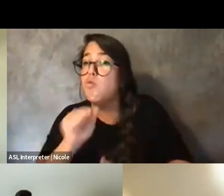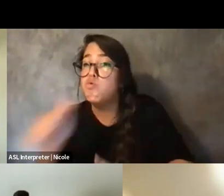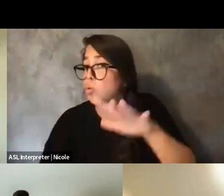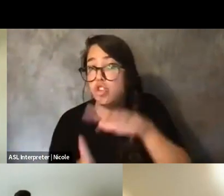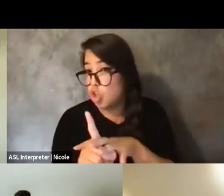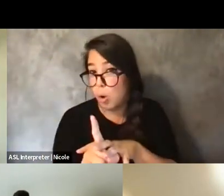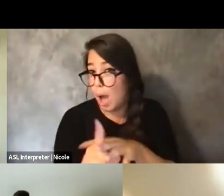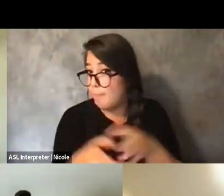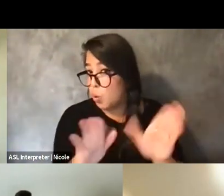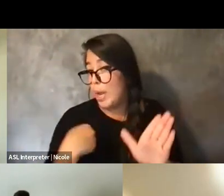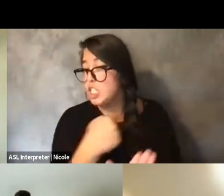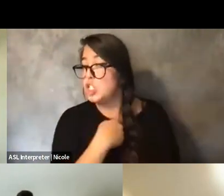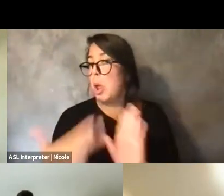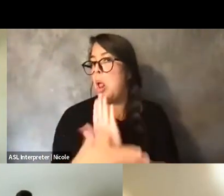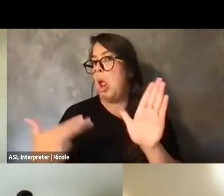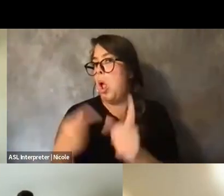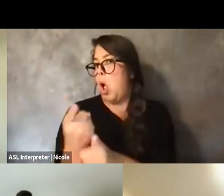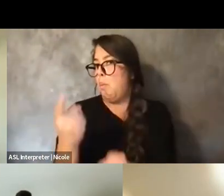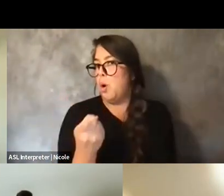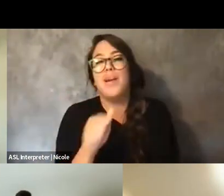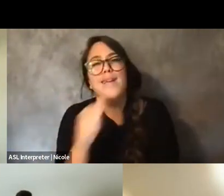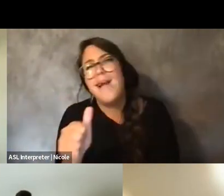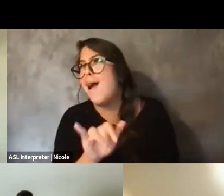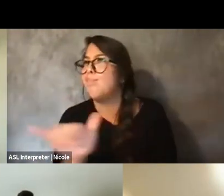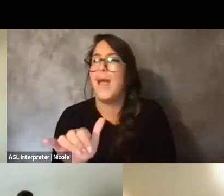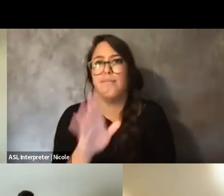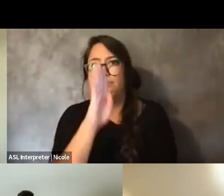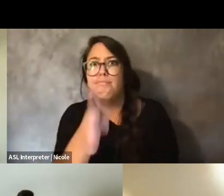And I don't even mean in like super explicit, like, ablest ways, but like yes, that too.